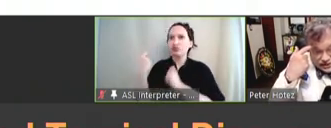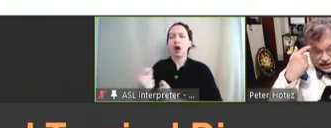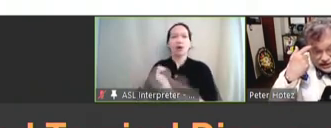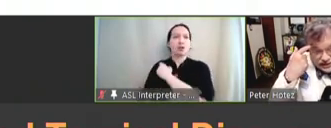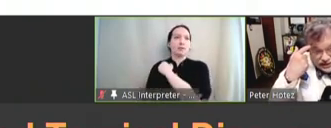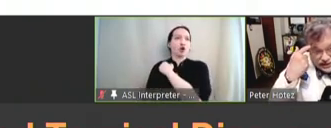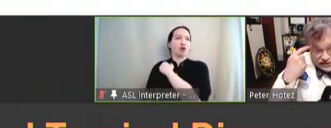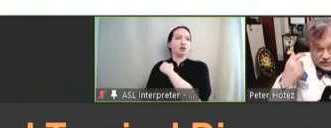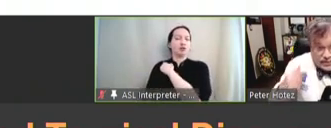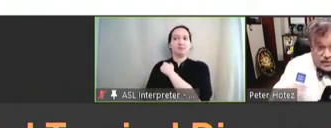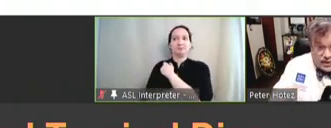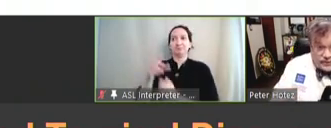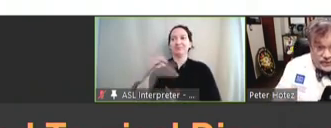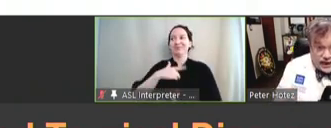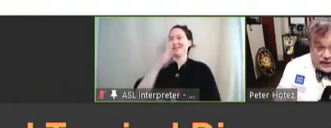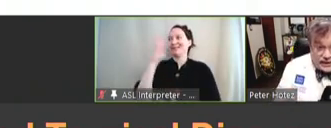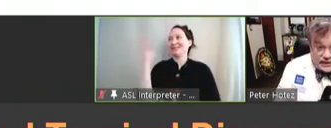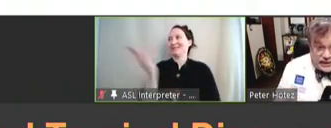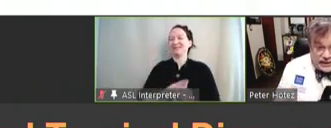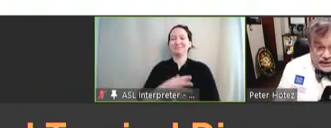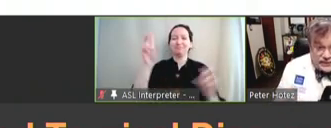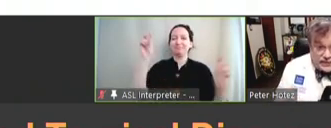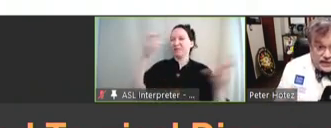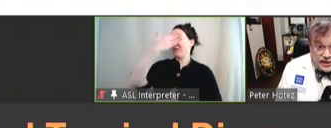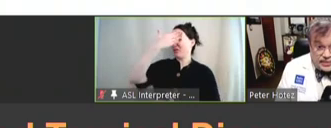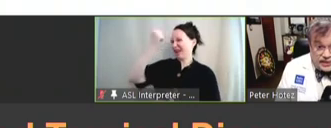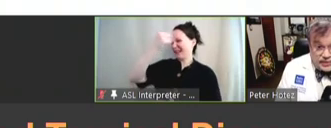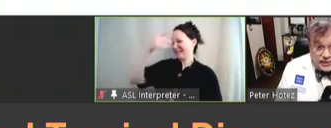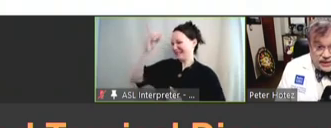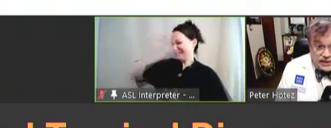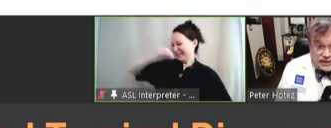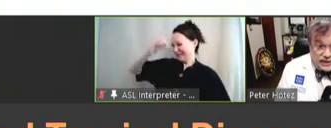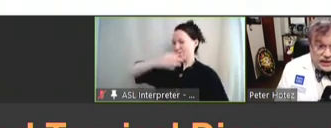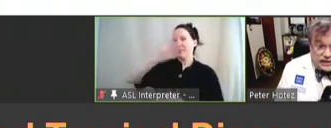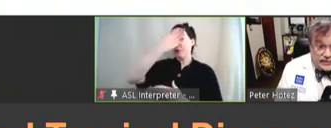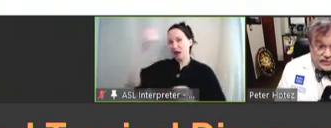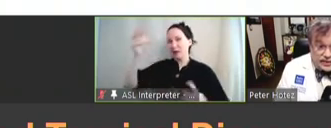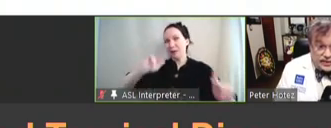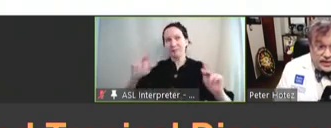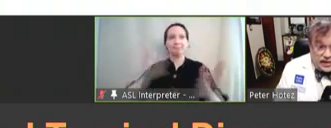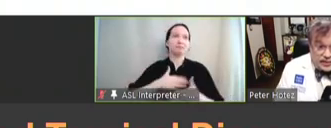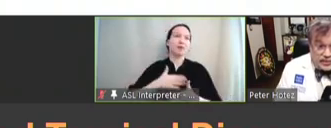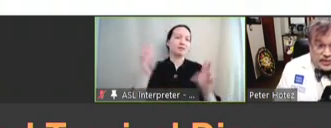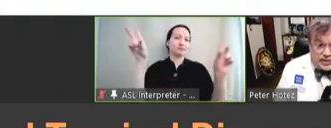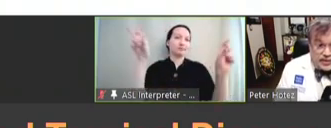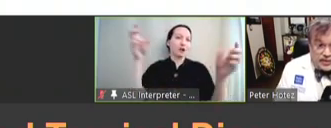sight-unseen as what we call forgotten diseases of forgotten people, as in the title of my book there